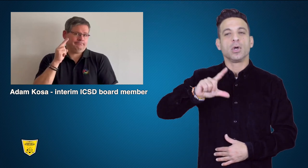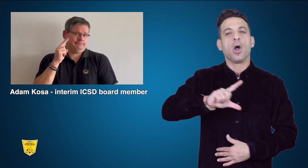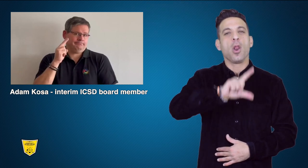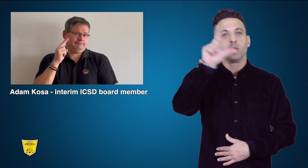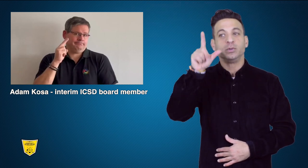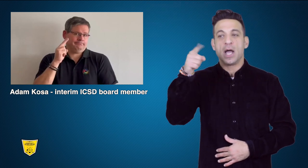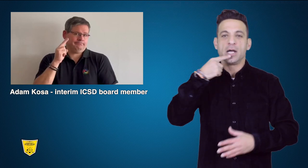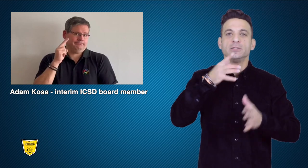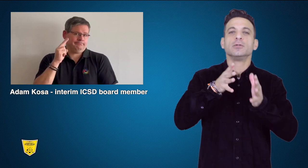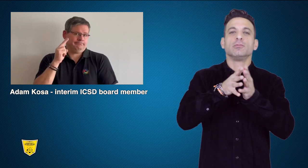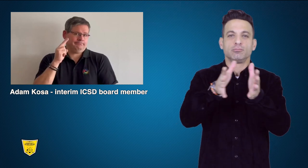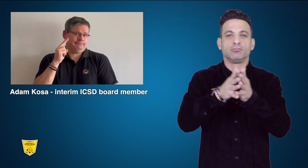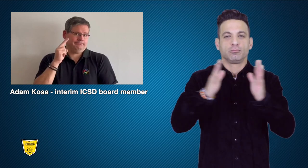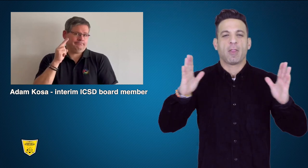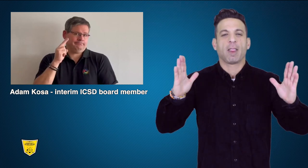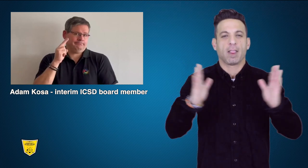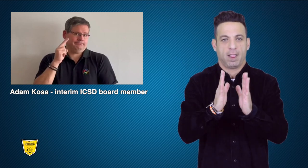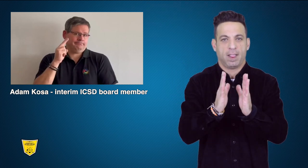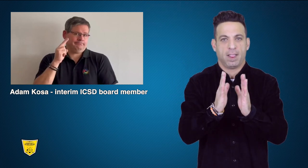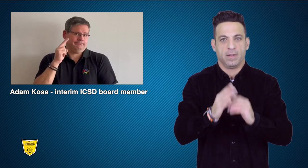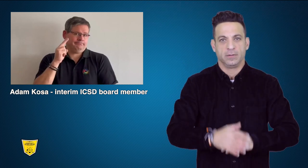in Lausanne, touched briefly on this.